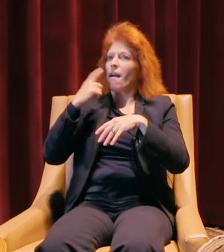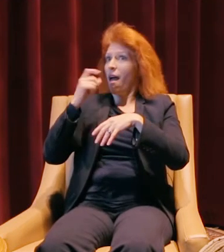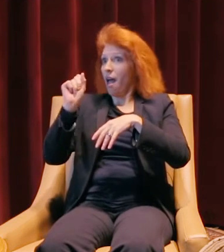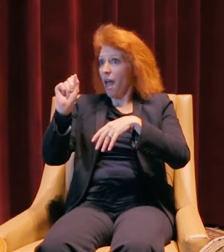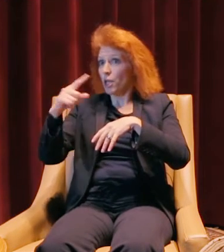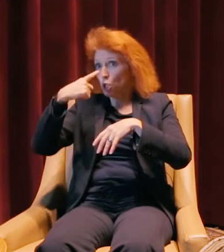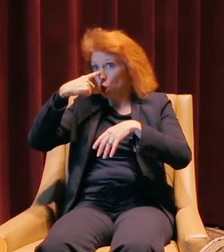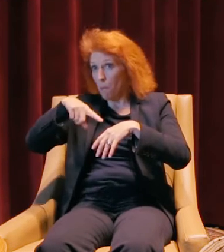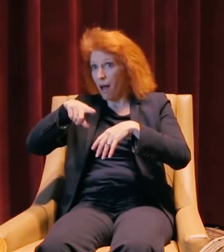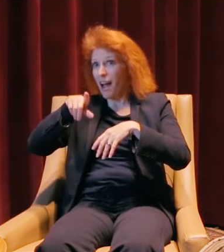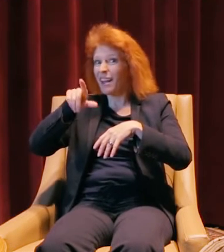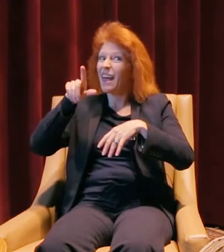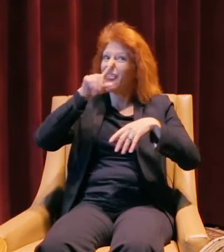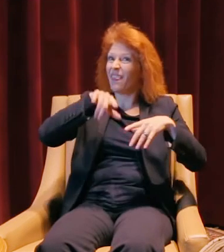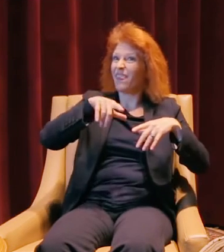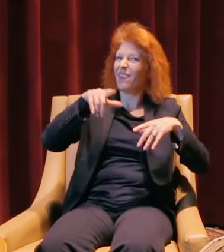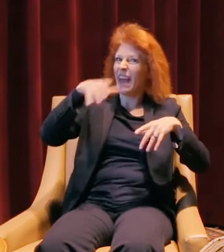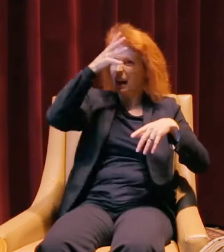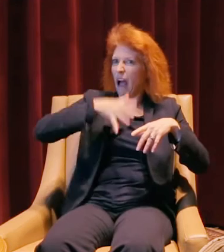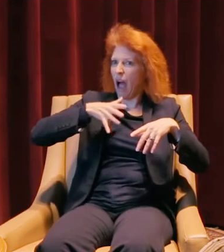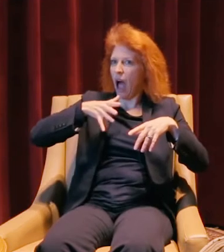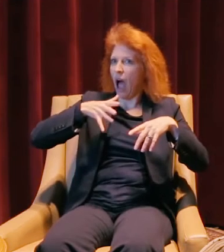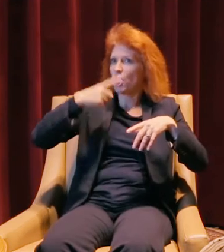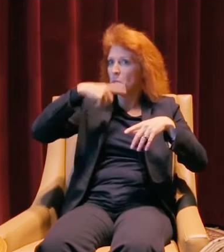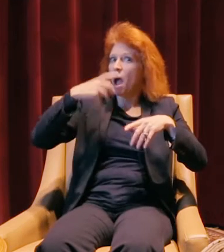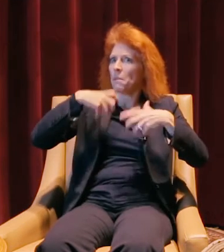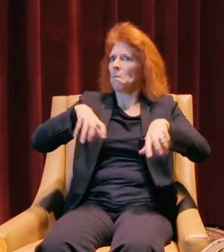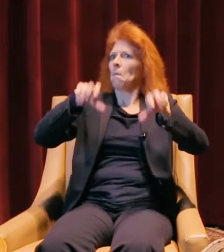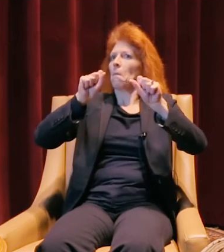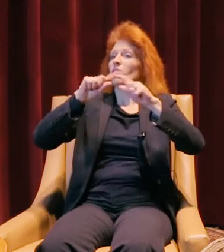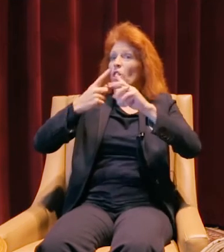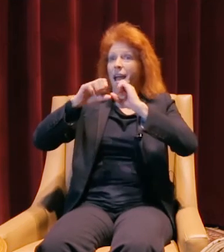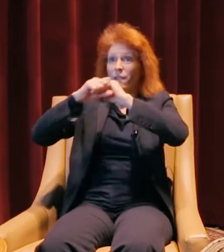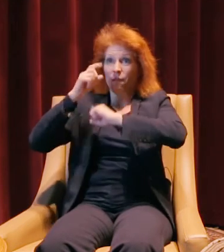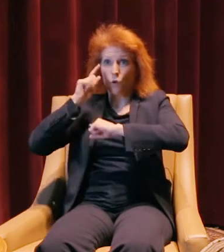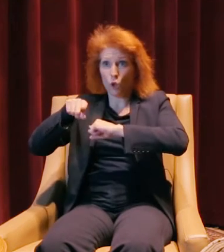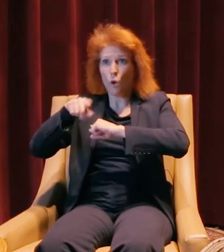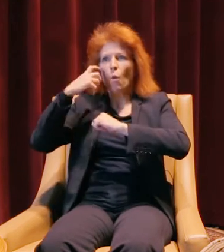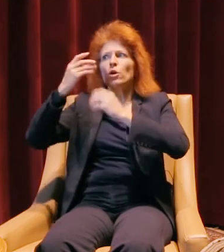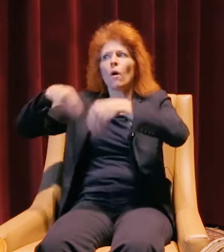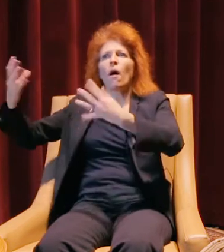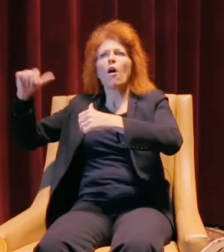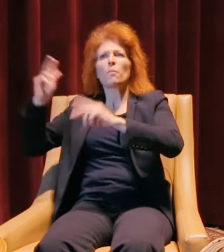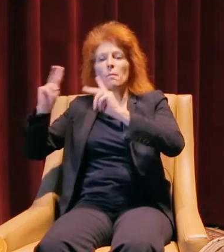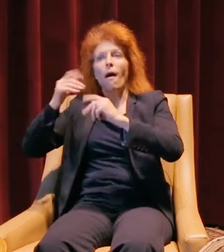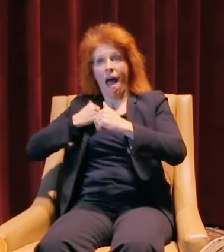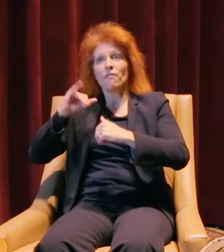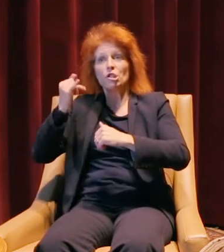could I take this other gentleman's place, and start advertising and selling these products for you so we can bring 'em to all the other people that have Jeeps?